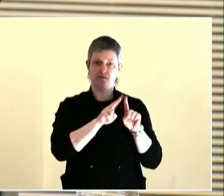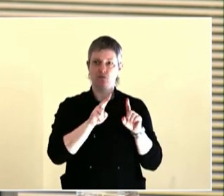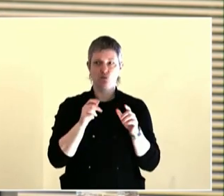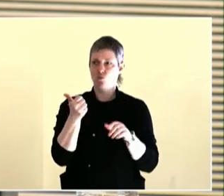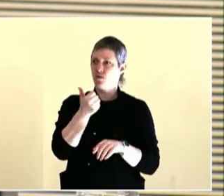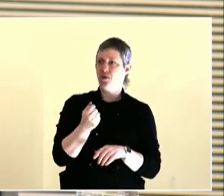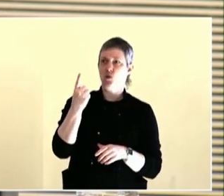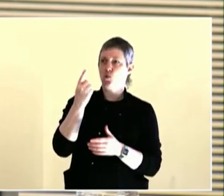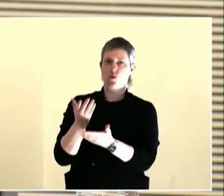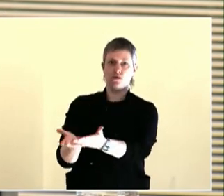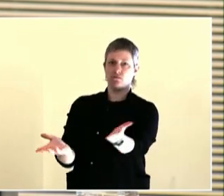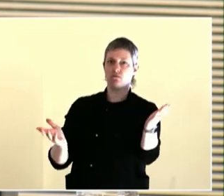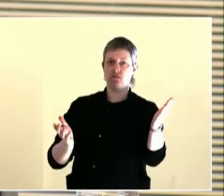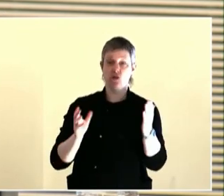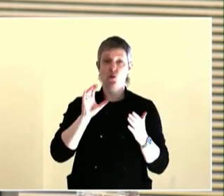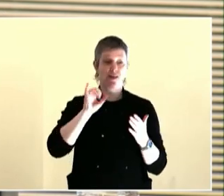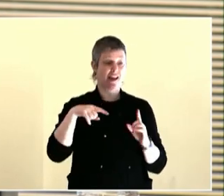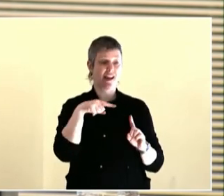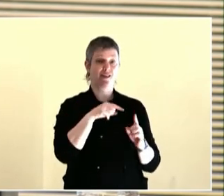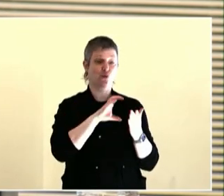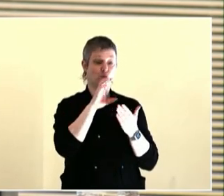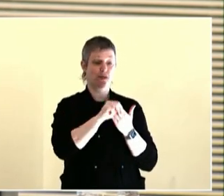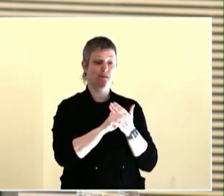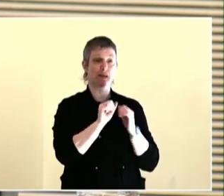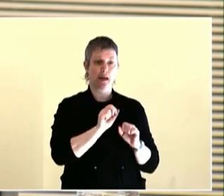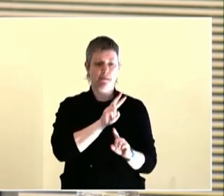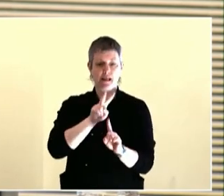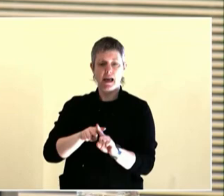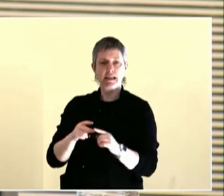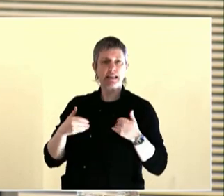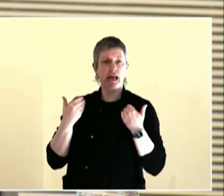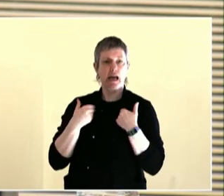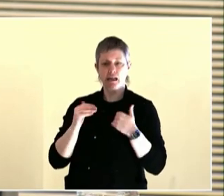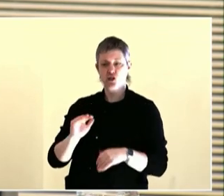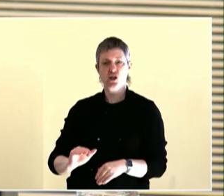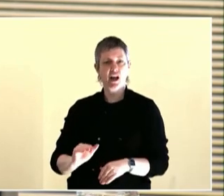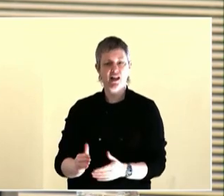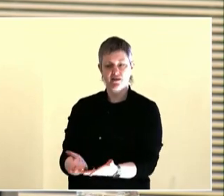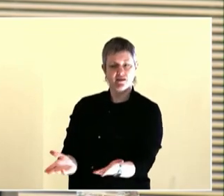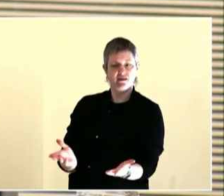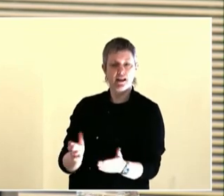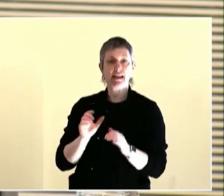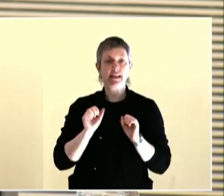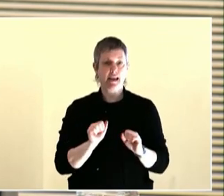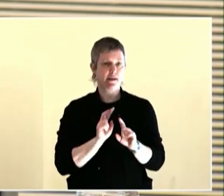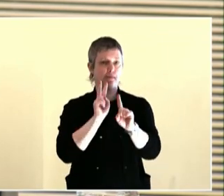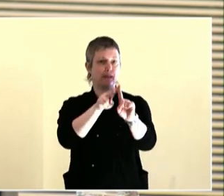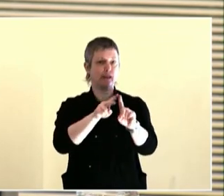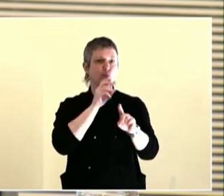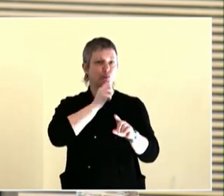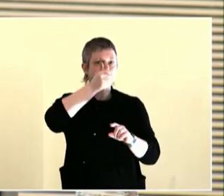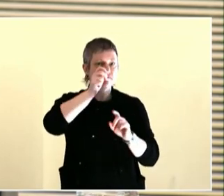I was doing leadership development with high schoolers and college students for many years, so they asked me to lift